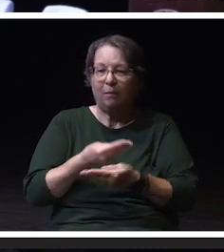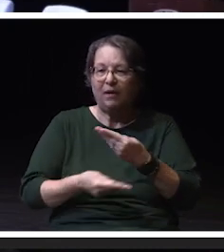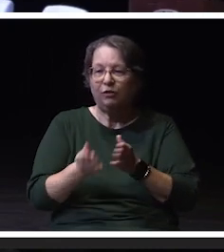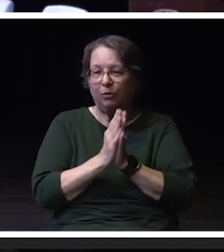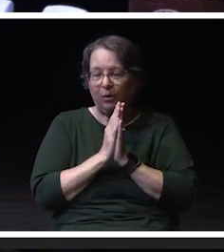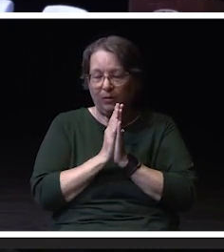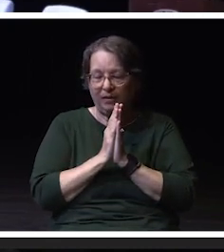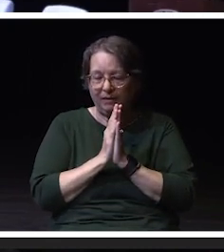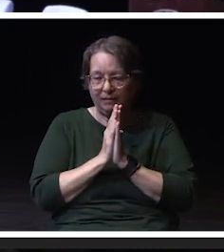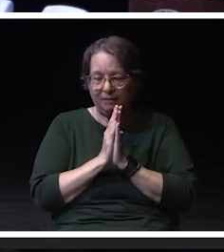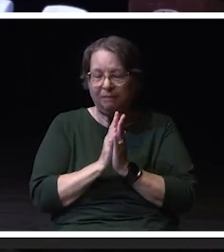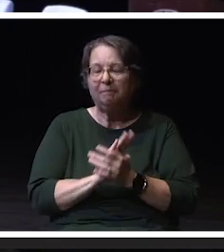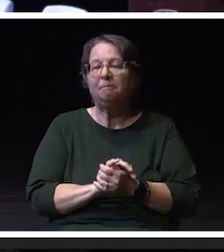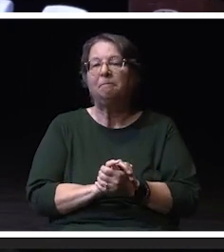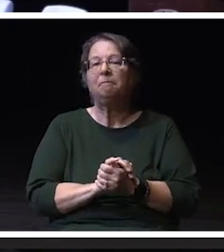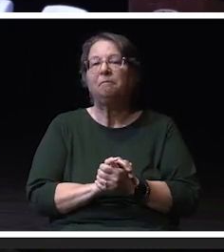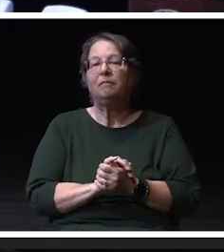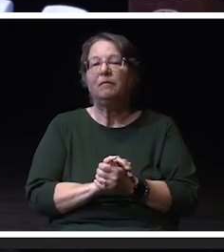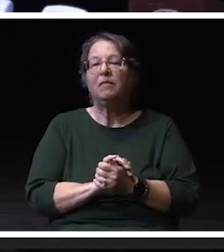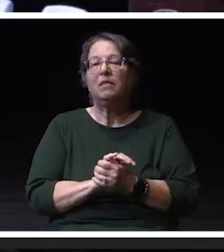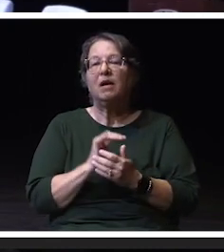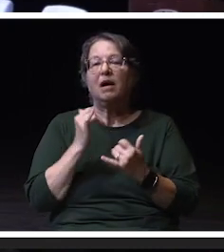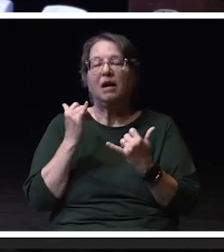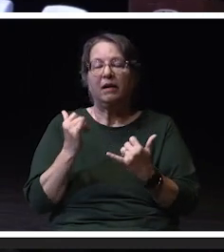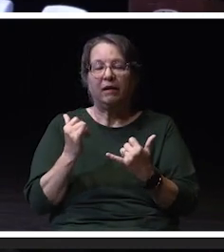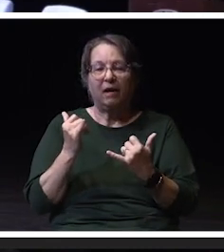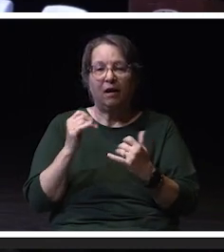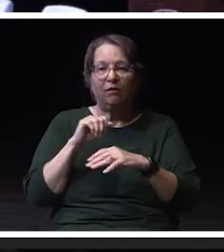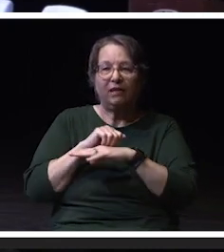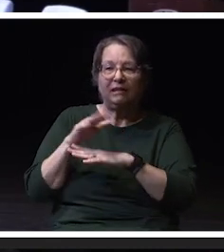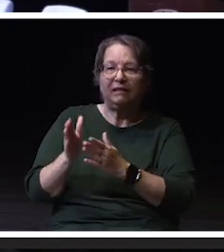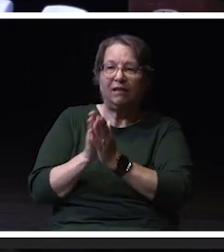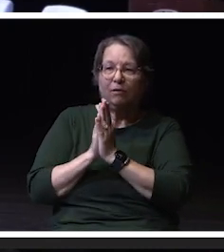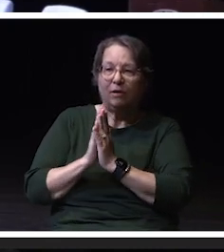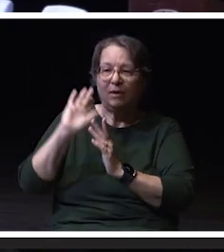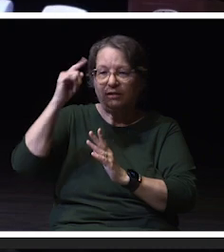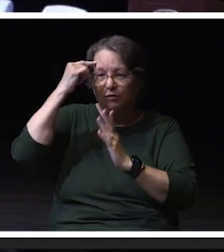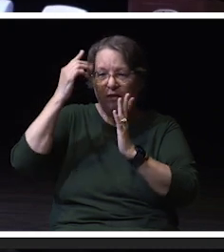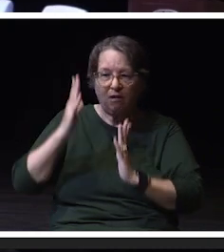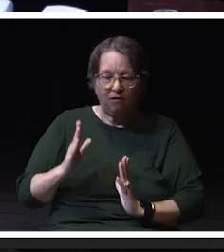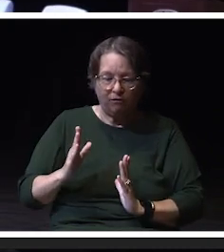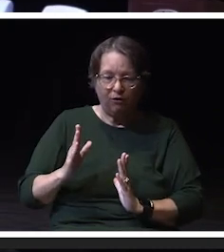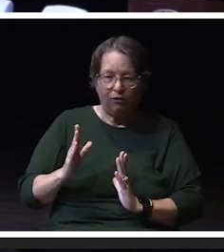The request will now move on to our governor for approval.